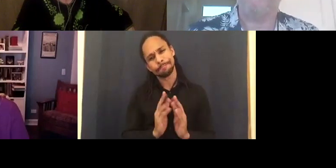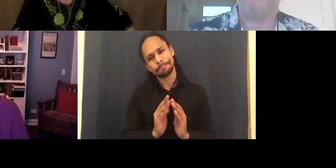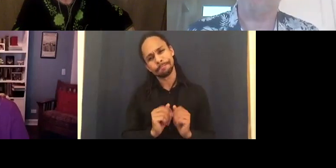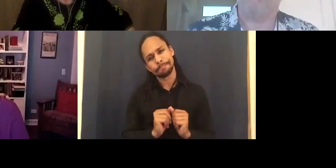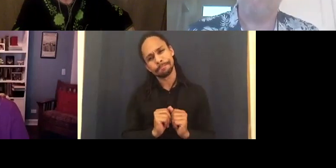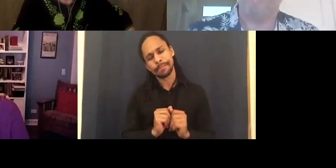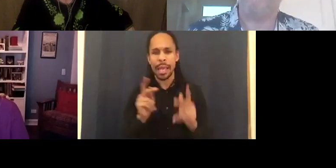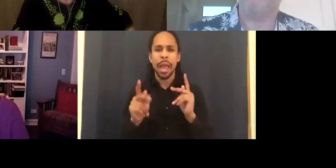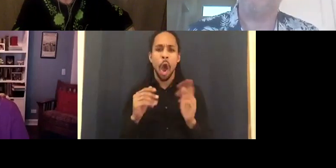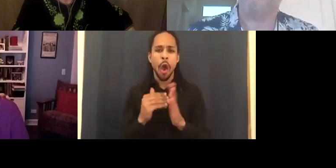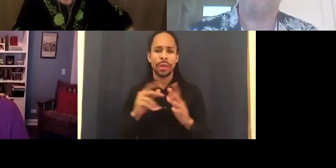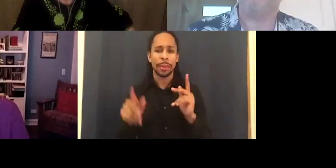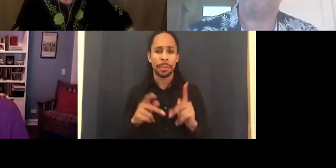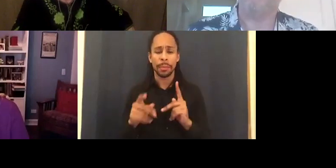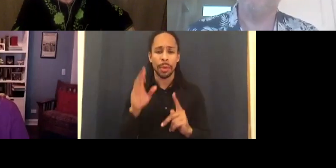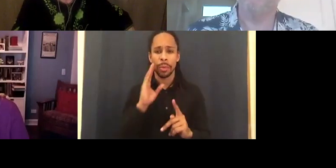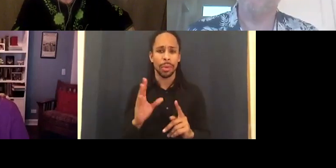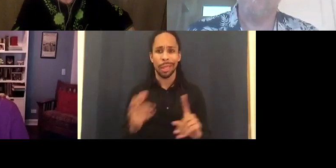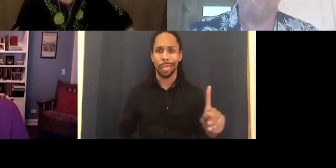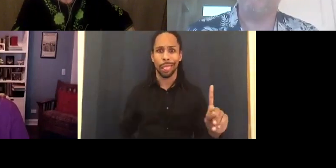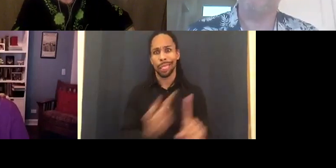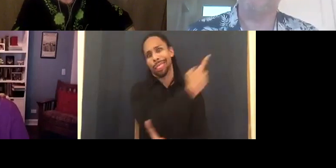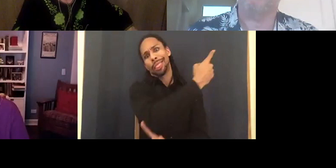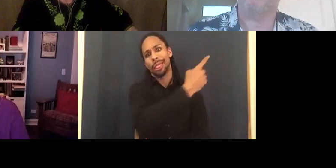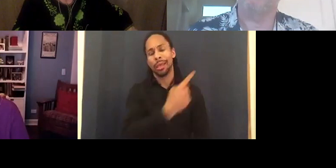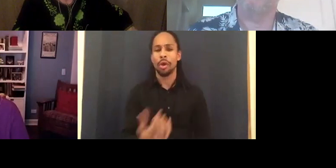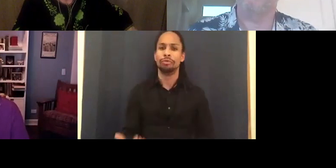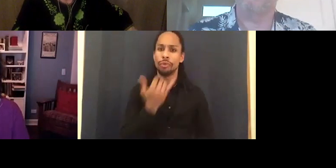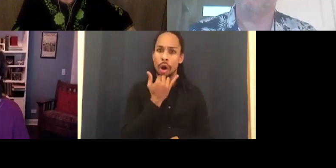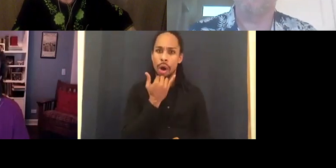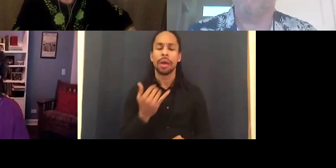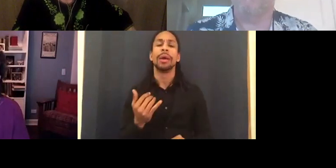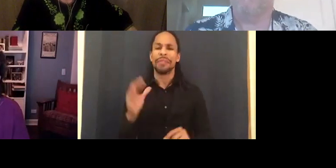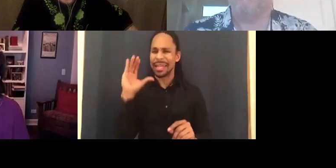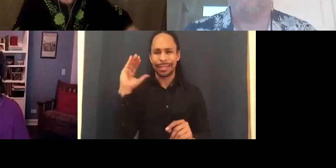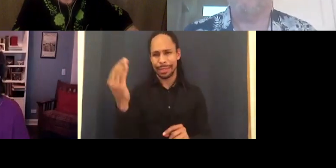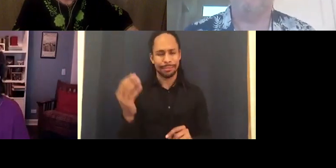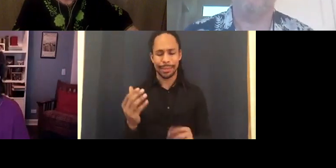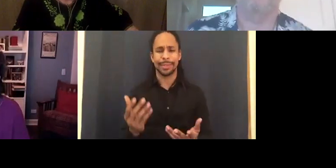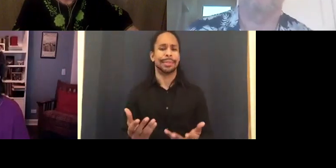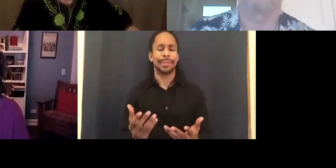wrong insofar as where it assumes to be lesser. The fact that we want equality makes